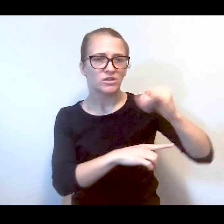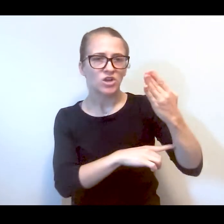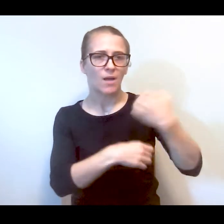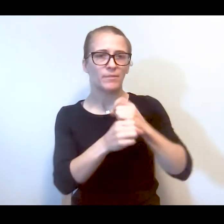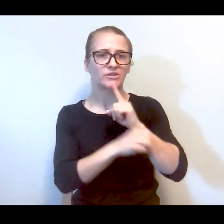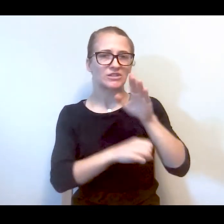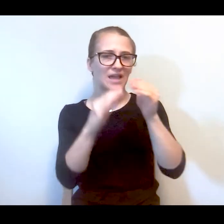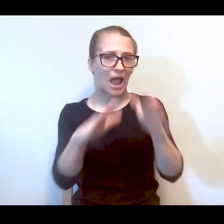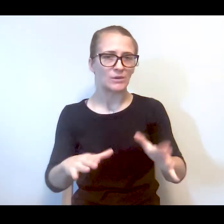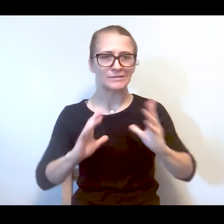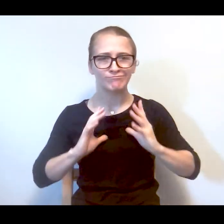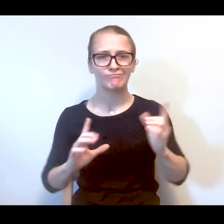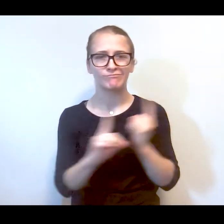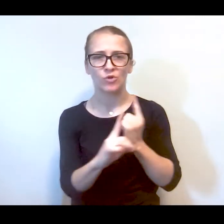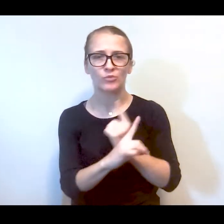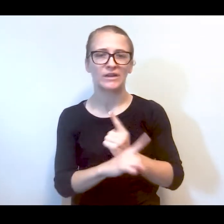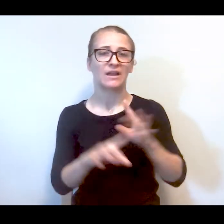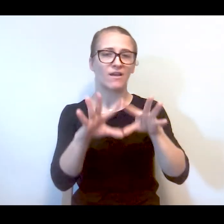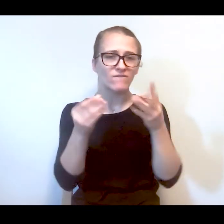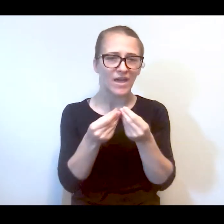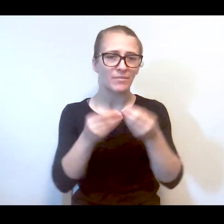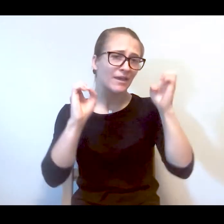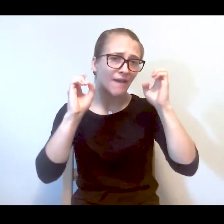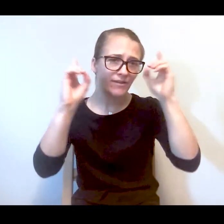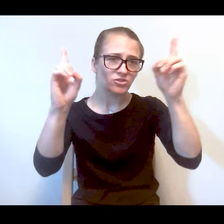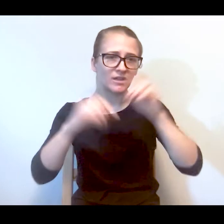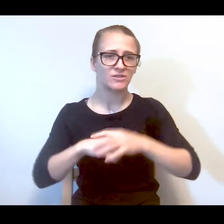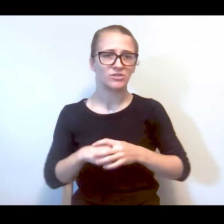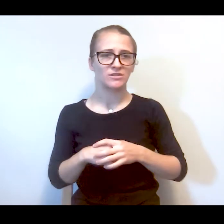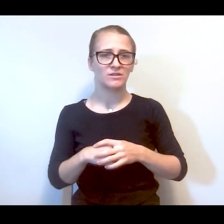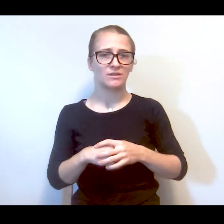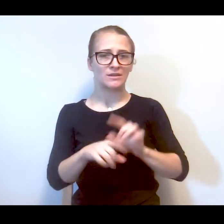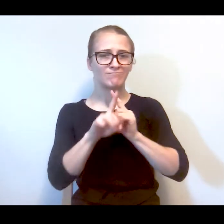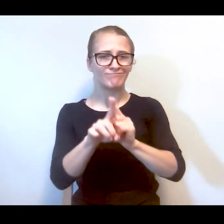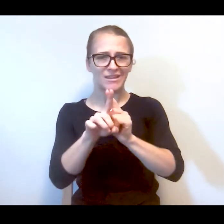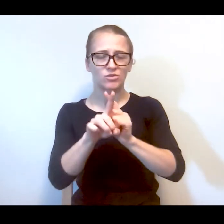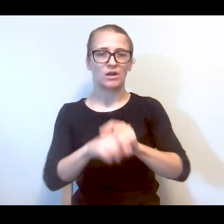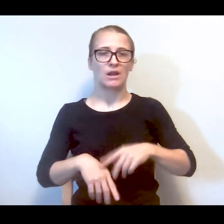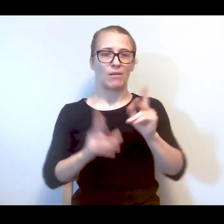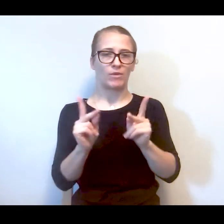family, education, mentoring, and people with lived